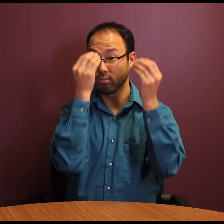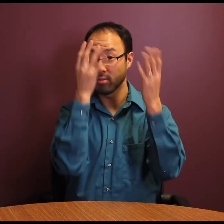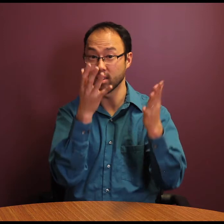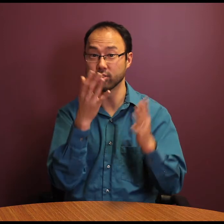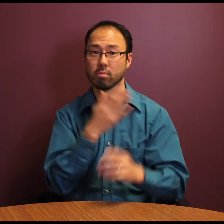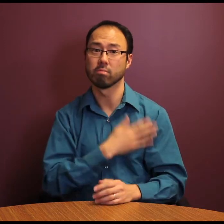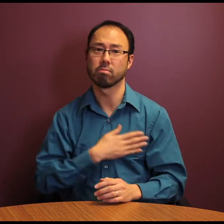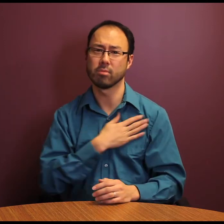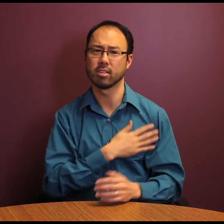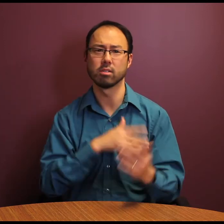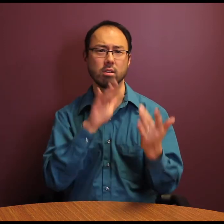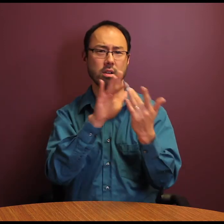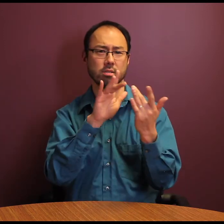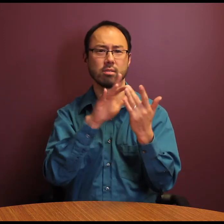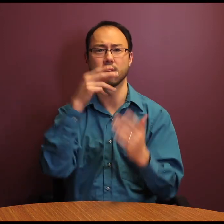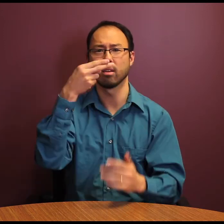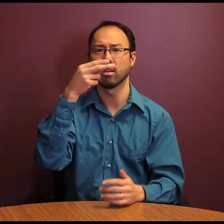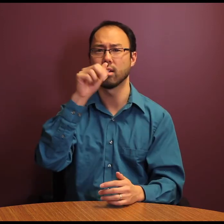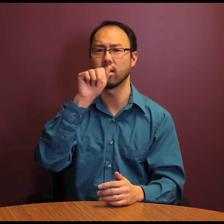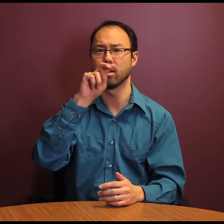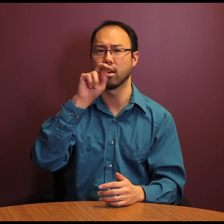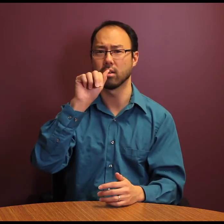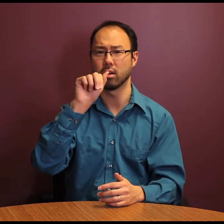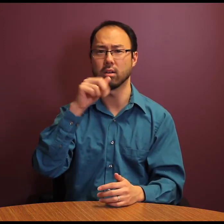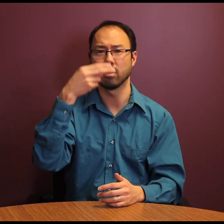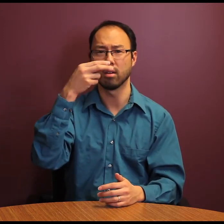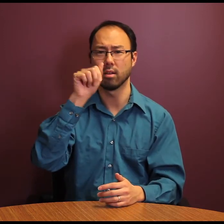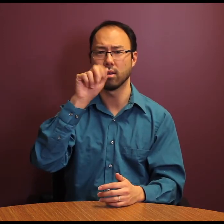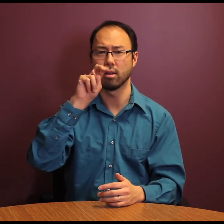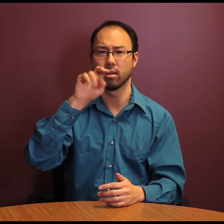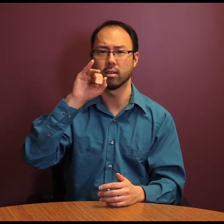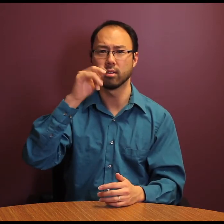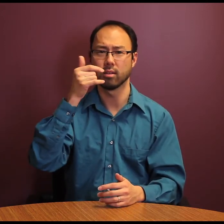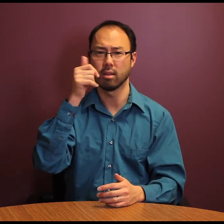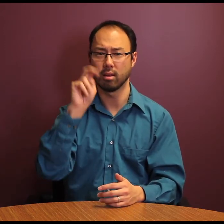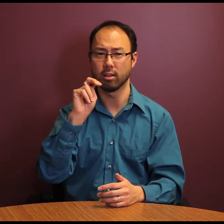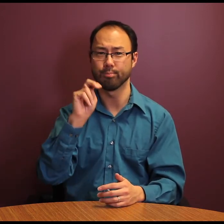For more information please contact Hana Hanigan at: